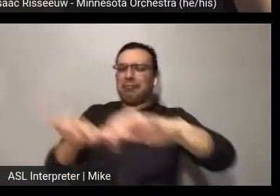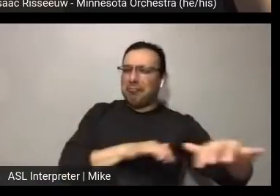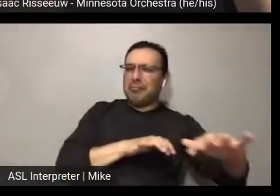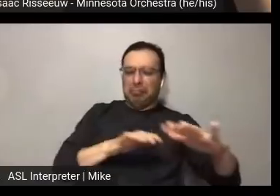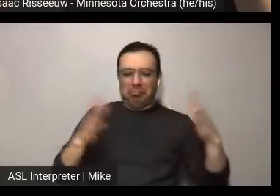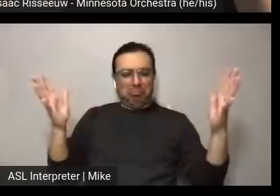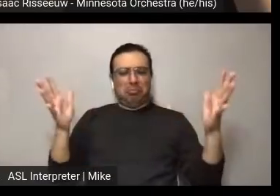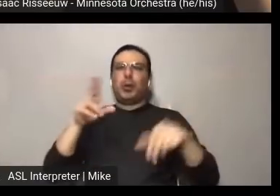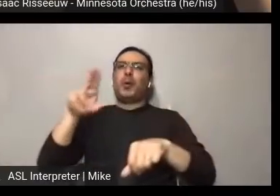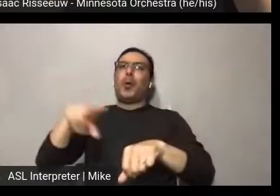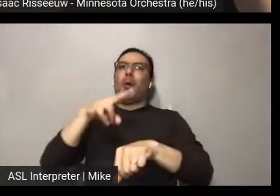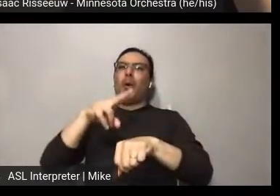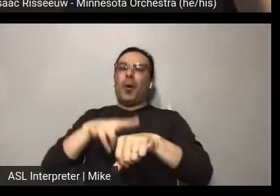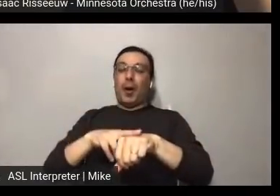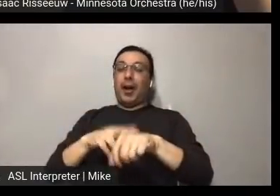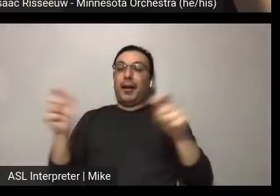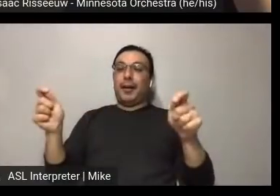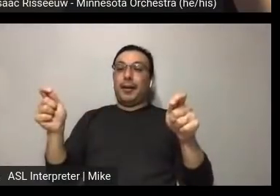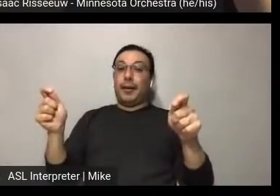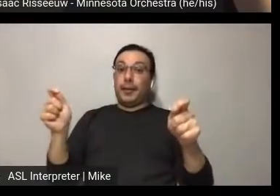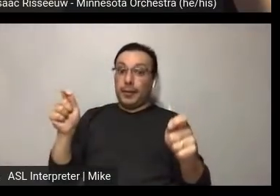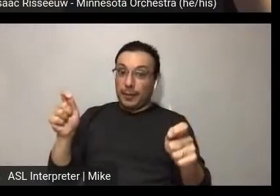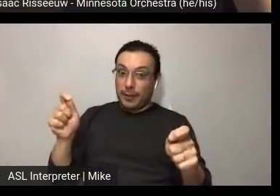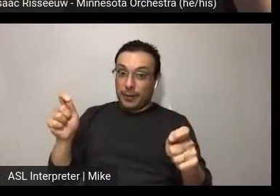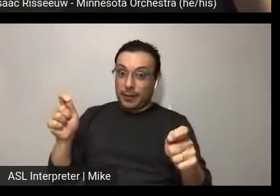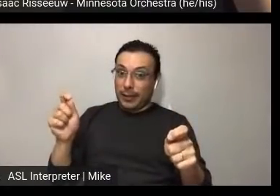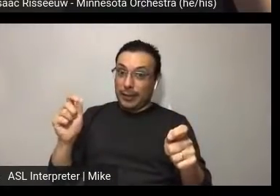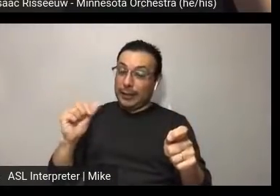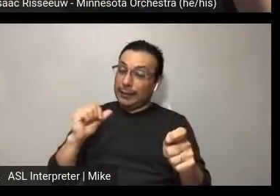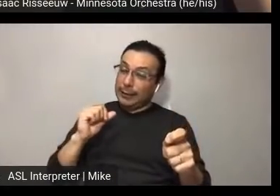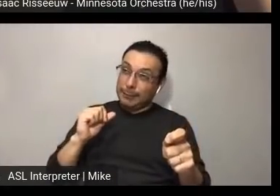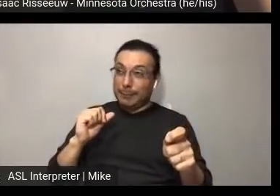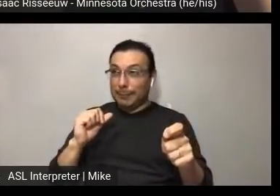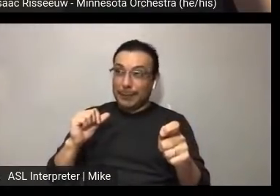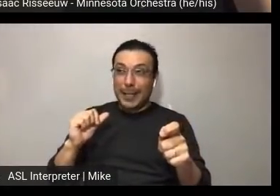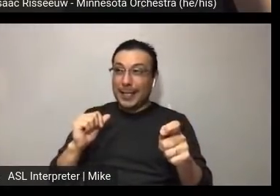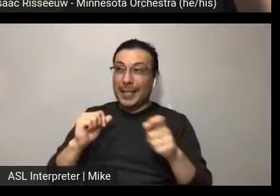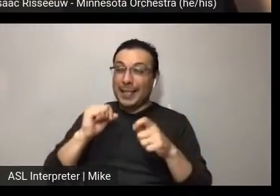things shifted a little bit, and... we knew we had all of these folks